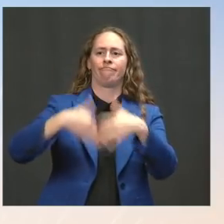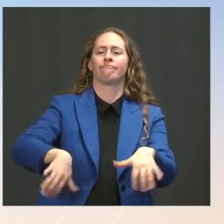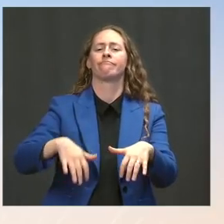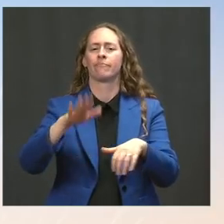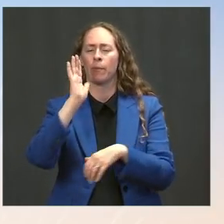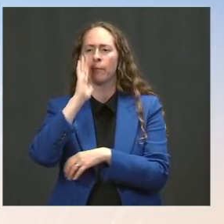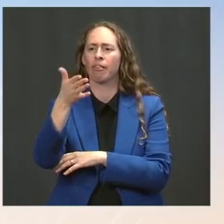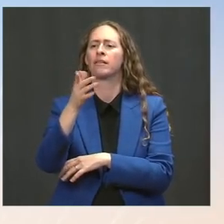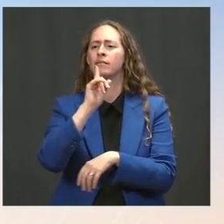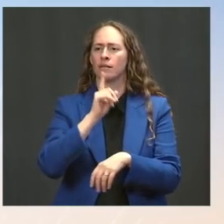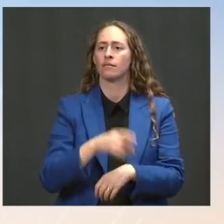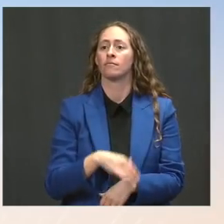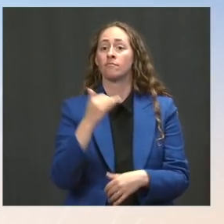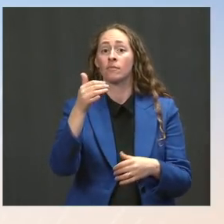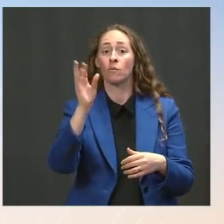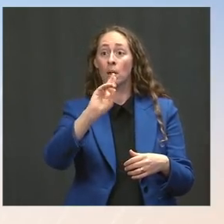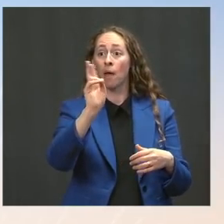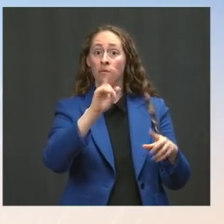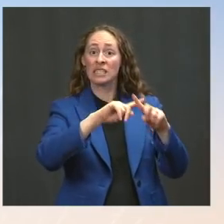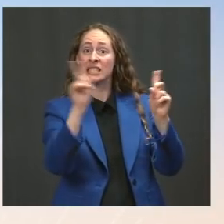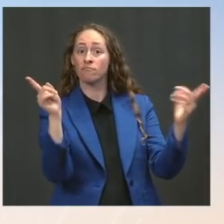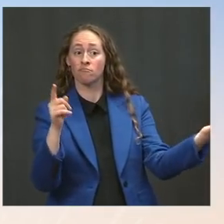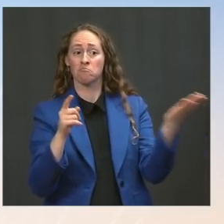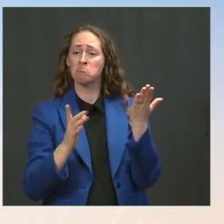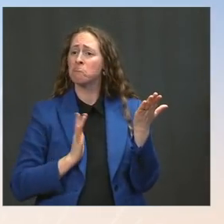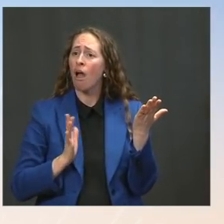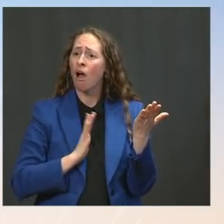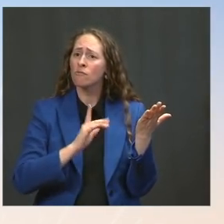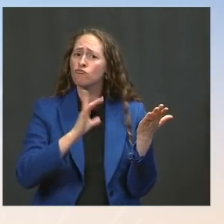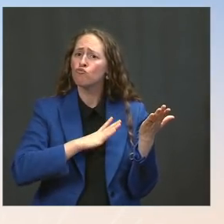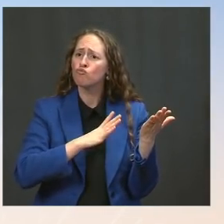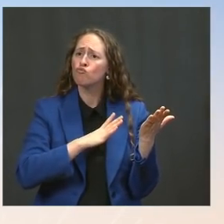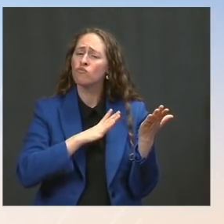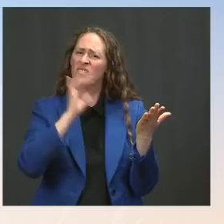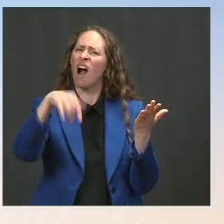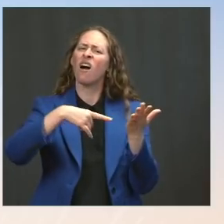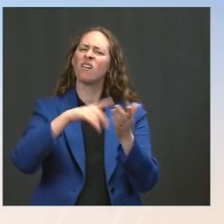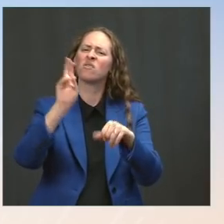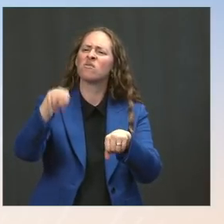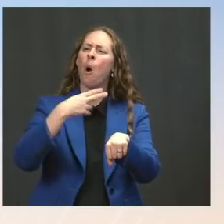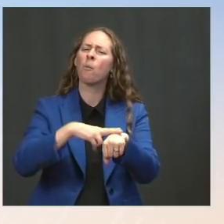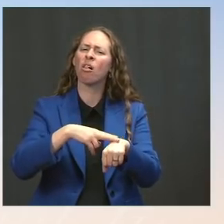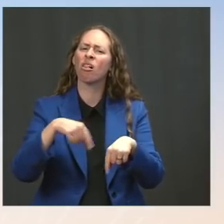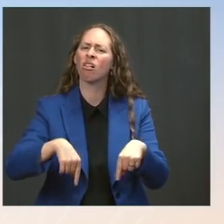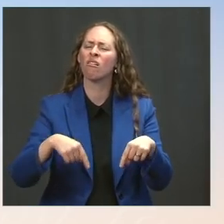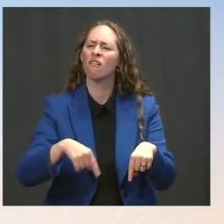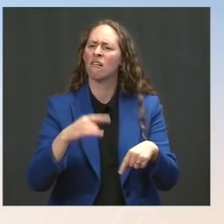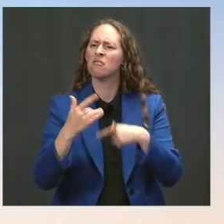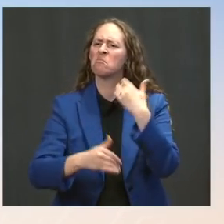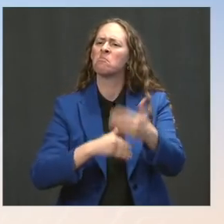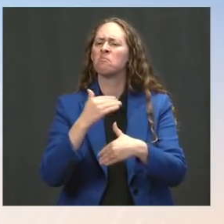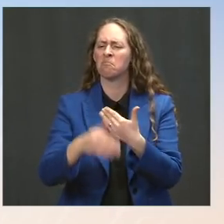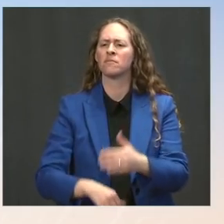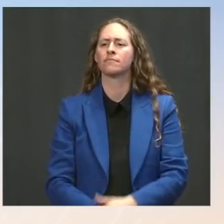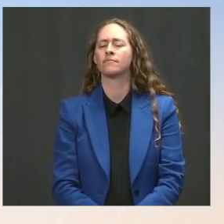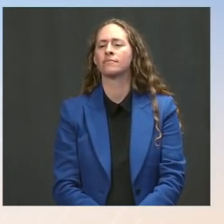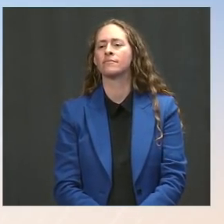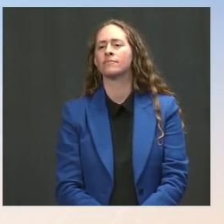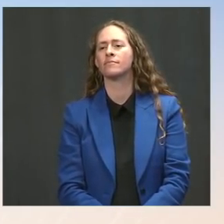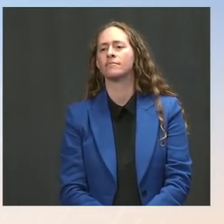So, I would say this is to be expected. We always know that there are -- is some wrangling at the end of a process. I would say --